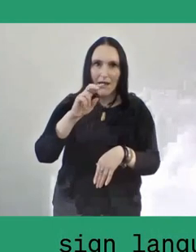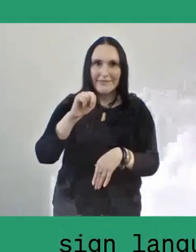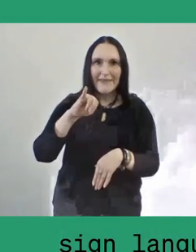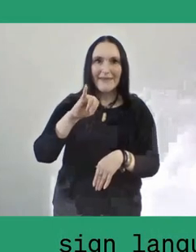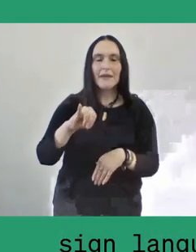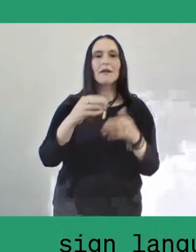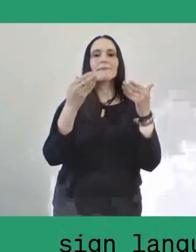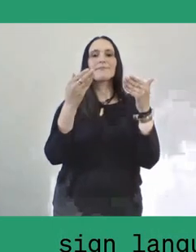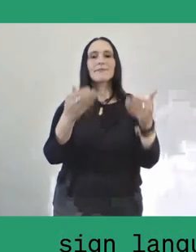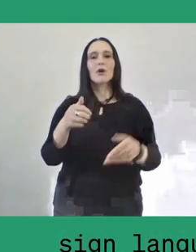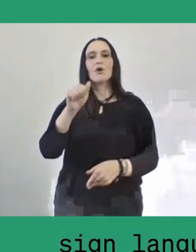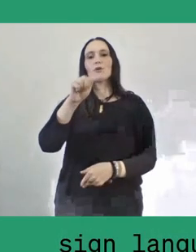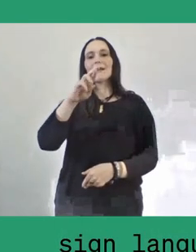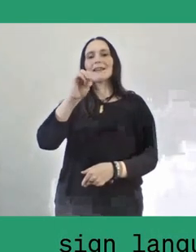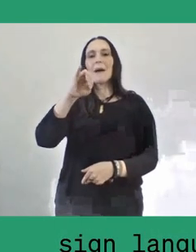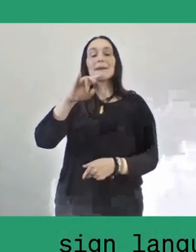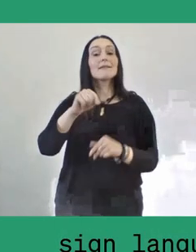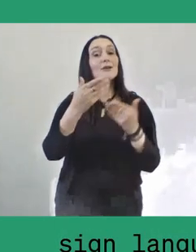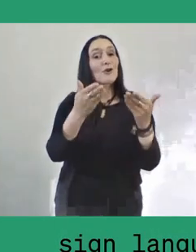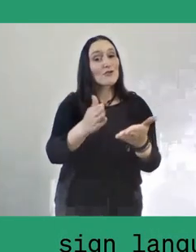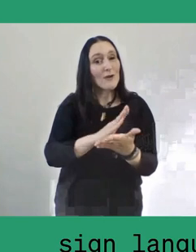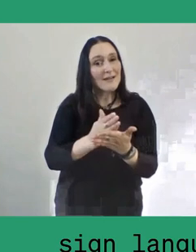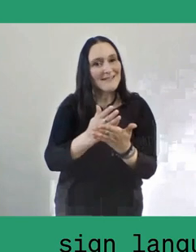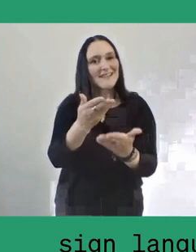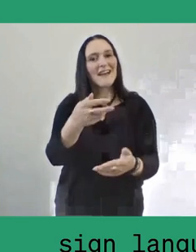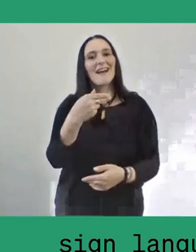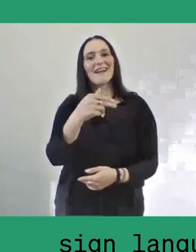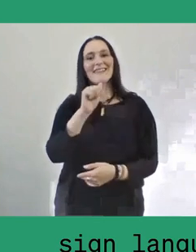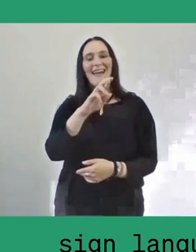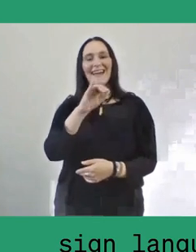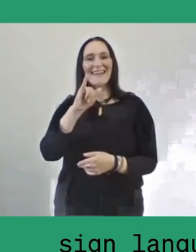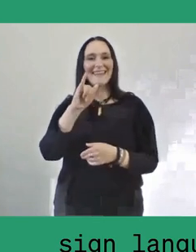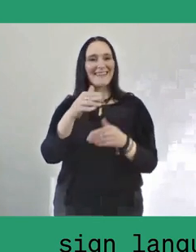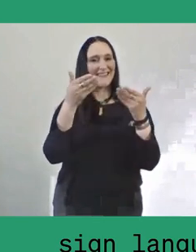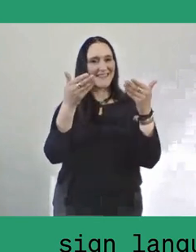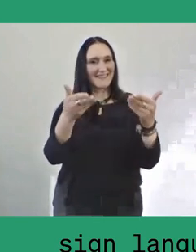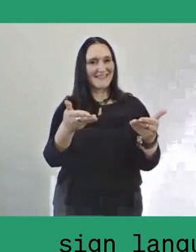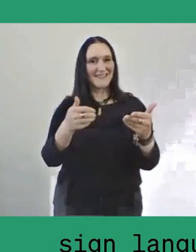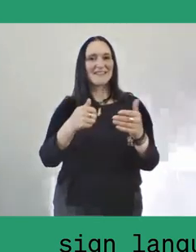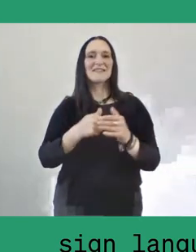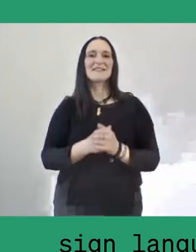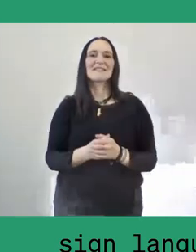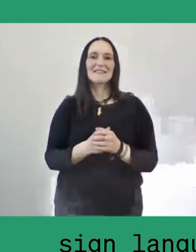Also Armin Salassa's translator, Harry Isra. They are sitting in Makassar. Melani is sitting in Jakarta.